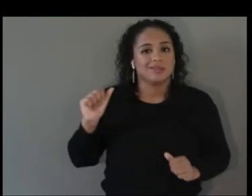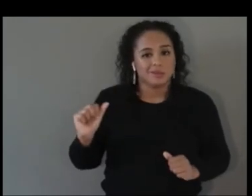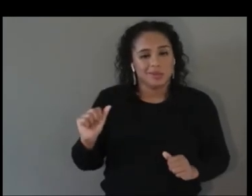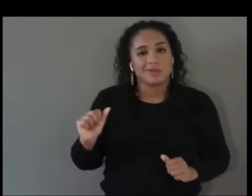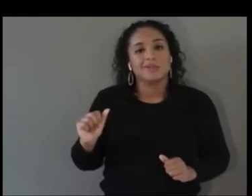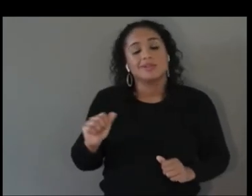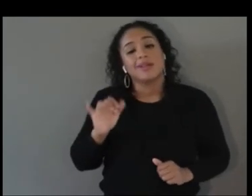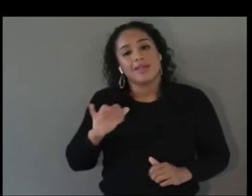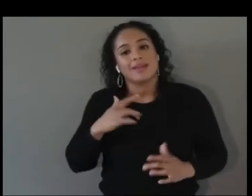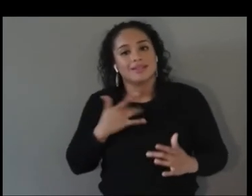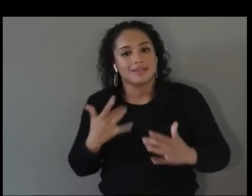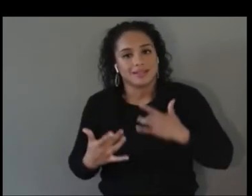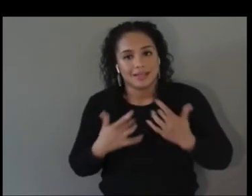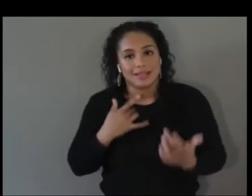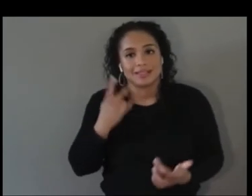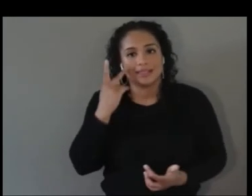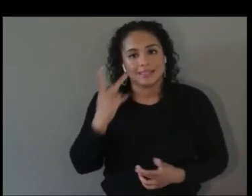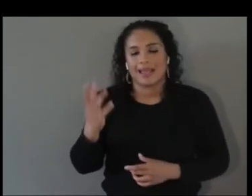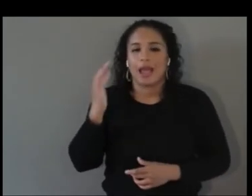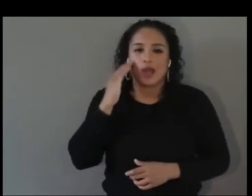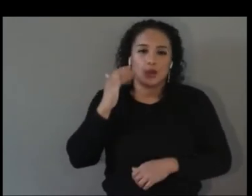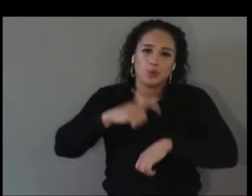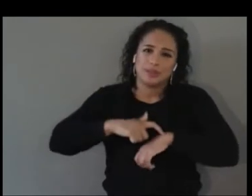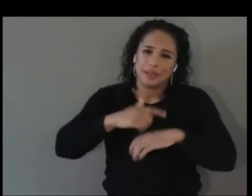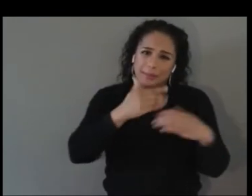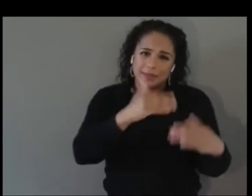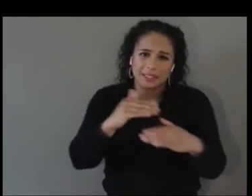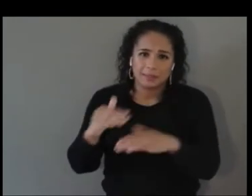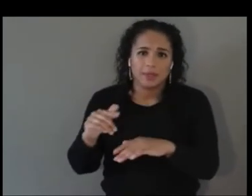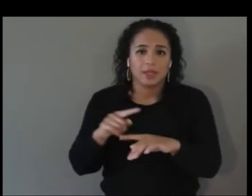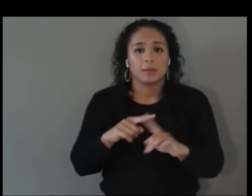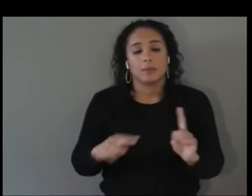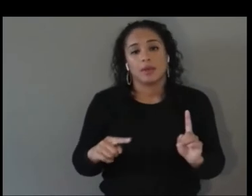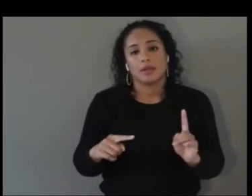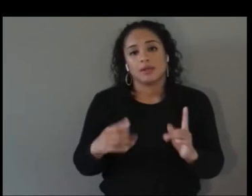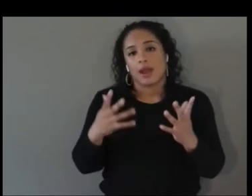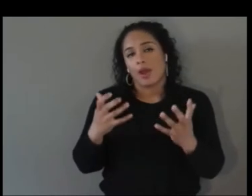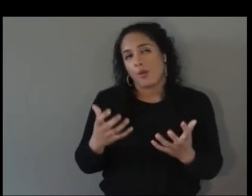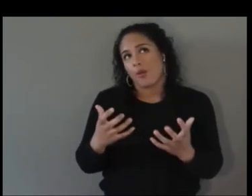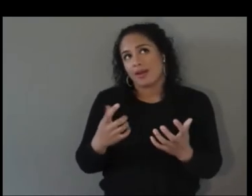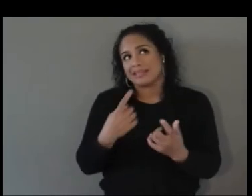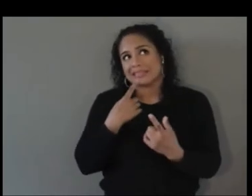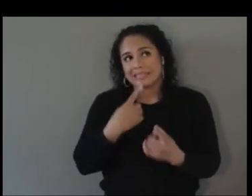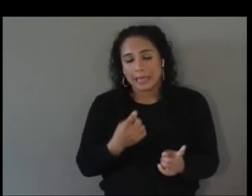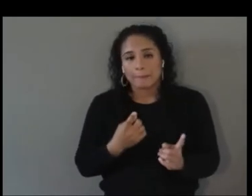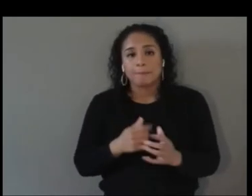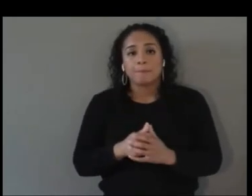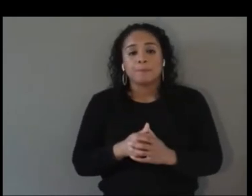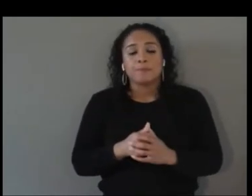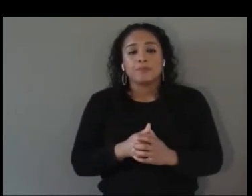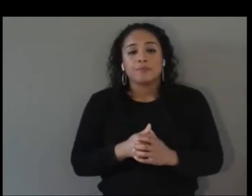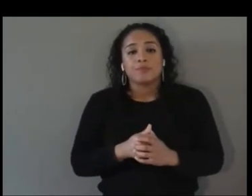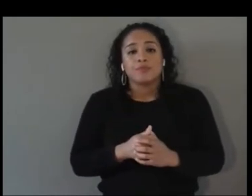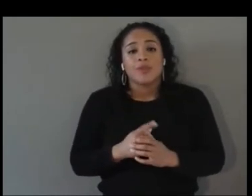I know we're short on time. I would just close by saying I think apprenticeship really is an amazing